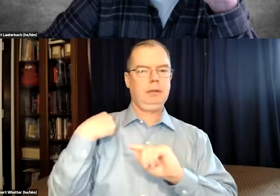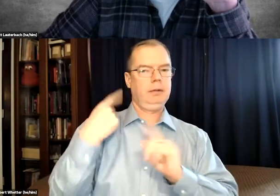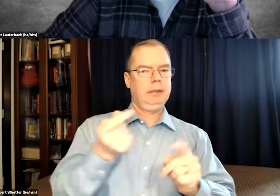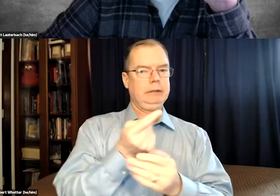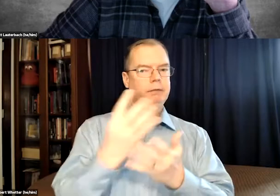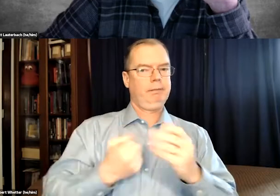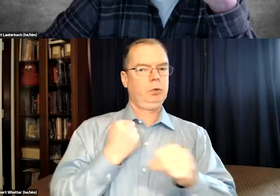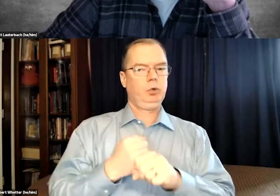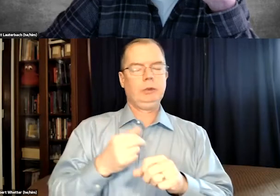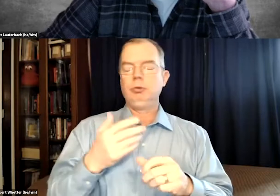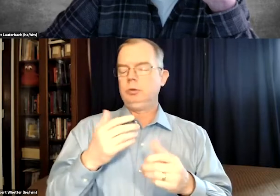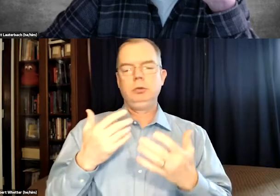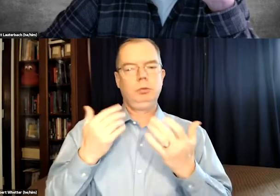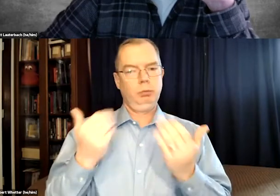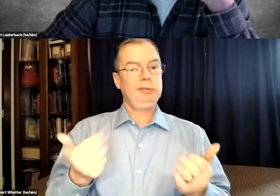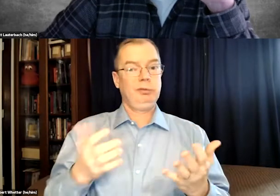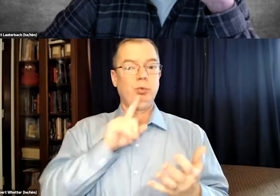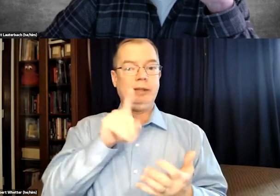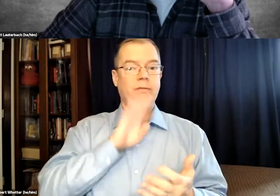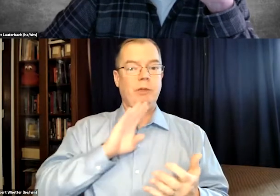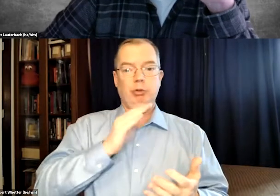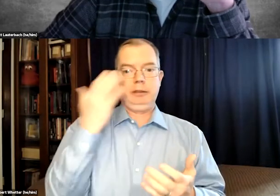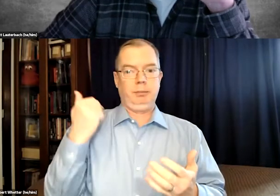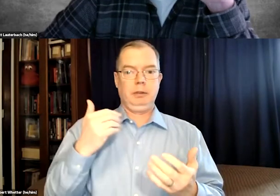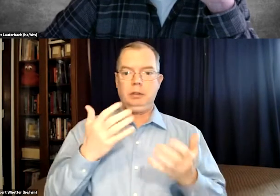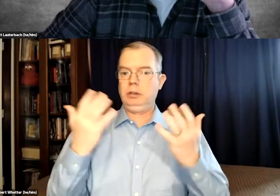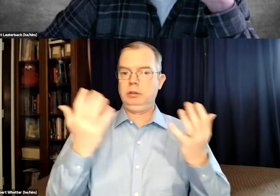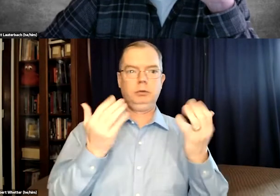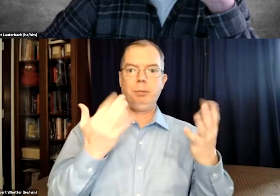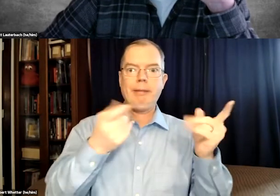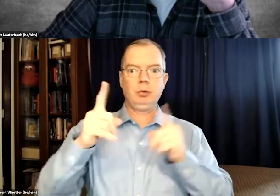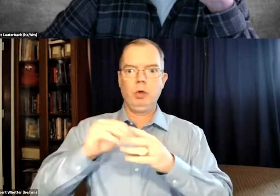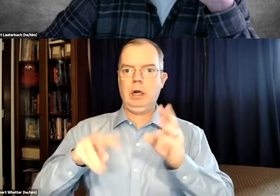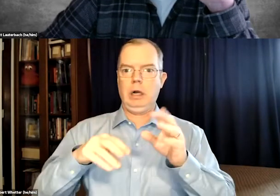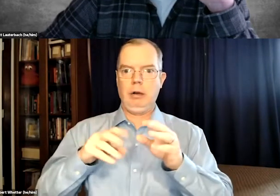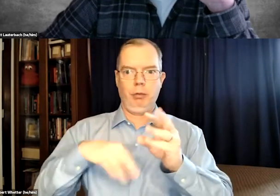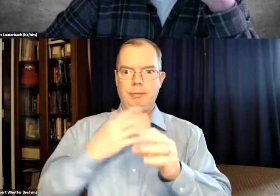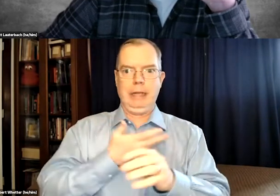quality has just plummeted in the last few years. And it's extremely frustrating because